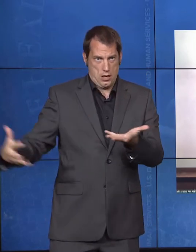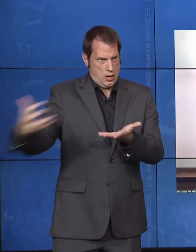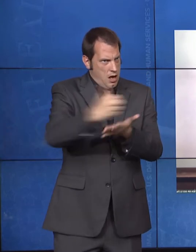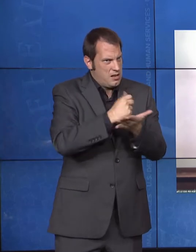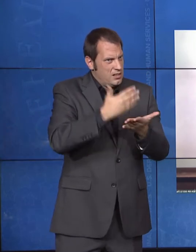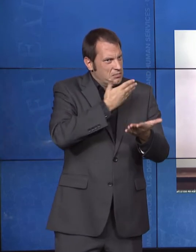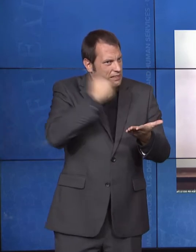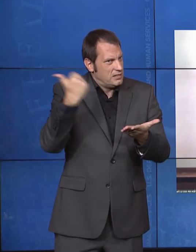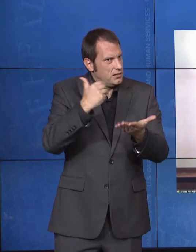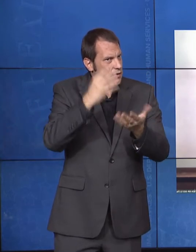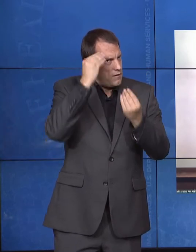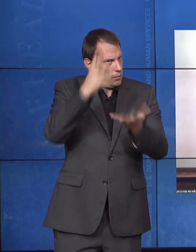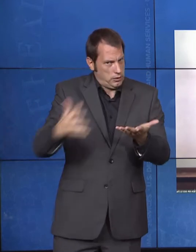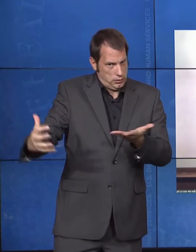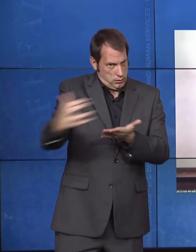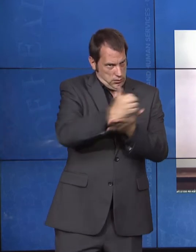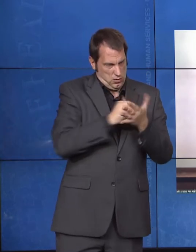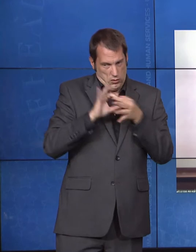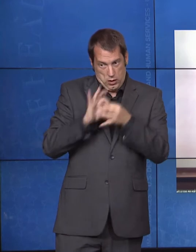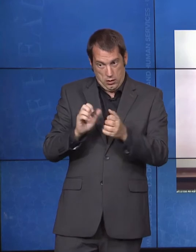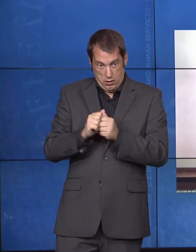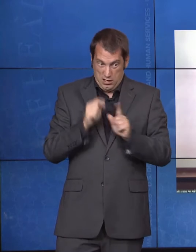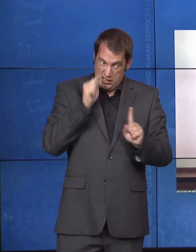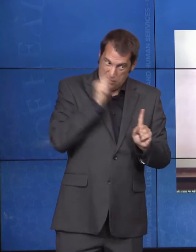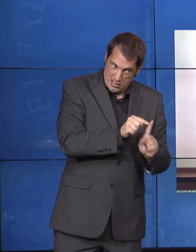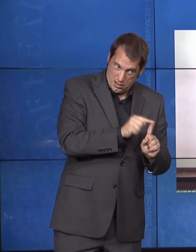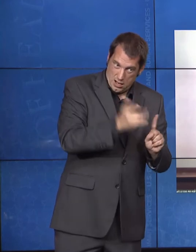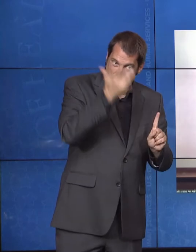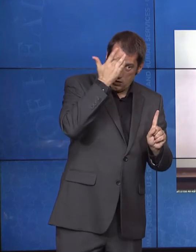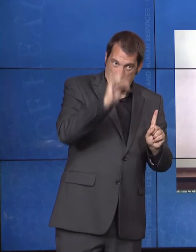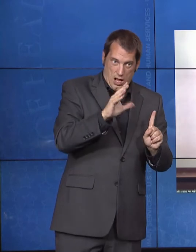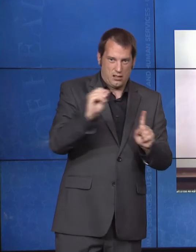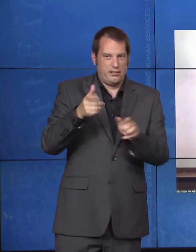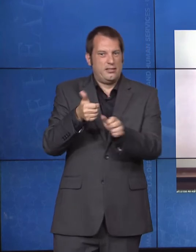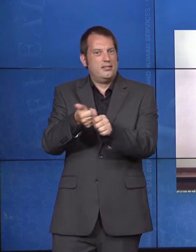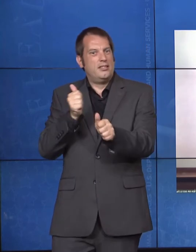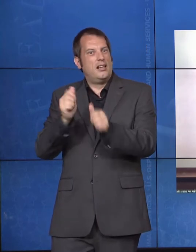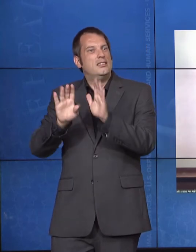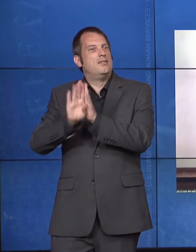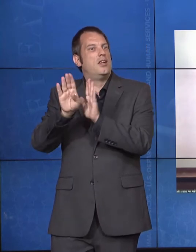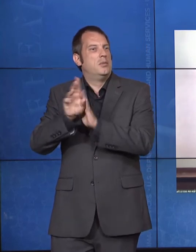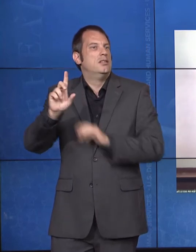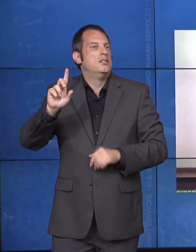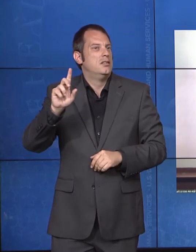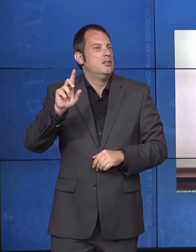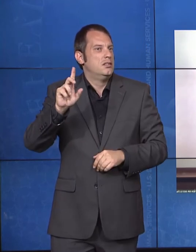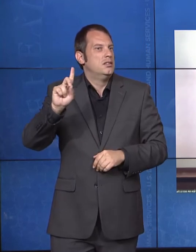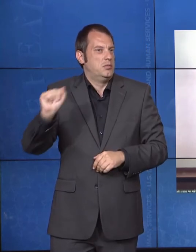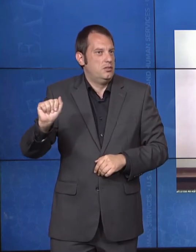At NIH and ACL, we're investing in research and then translating that research into interventions